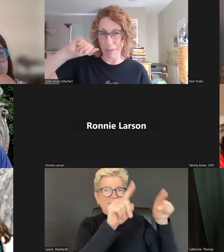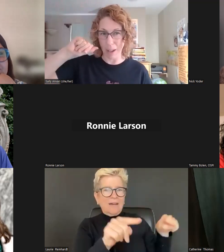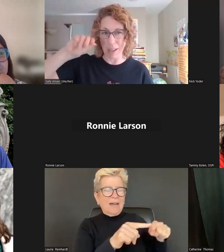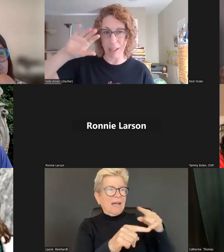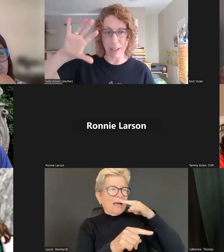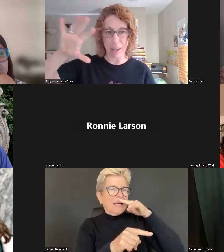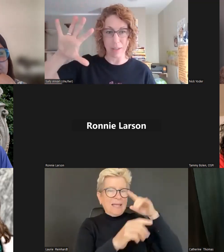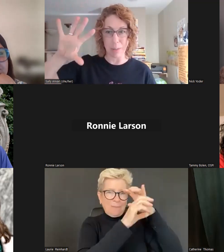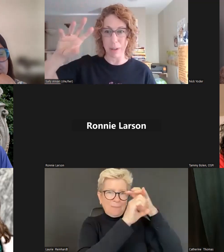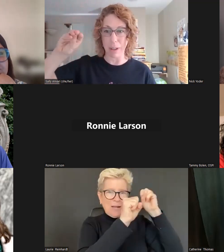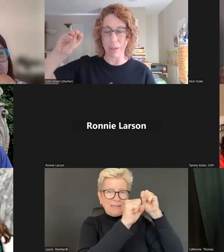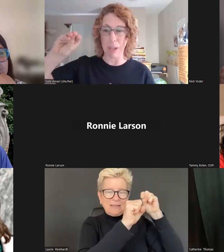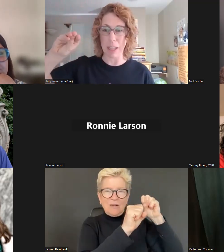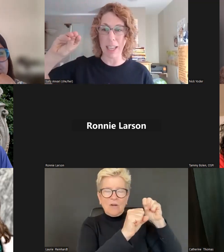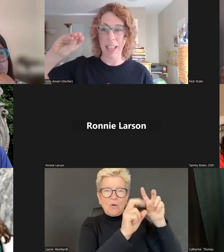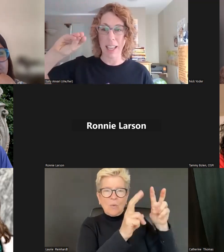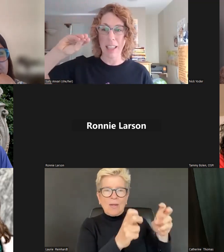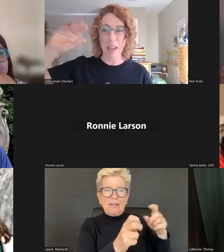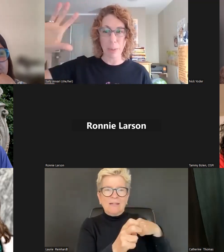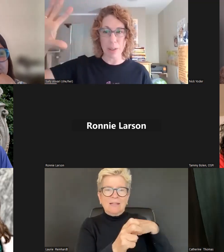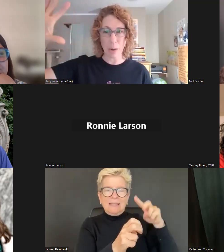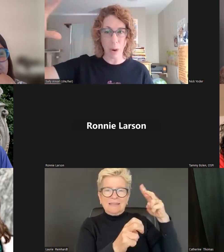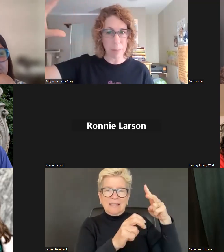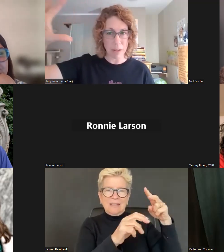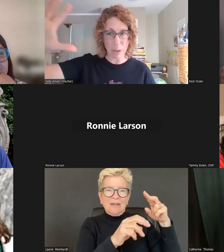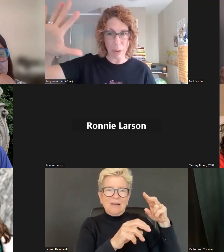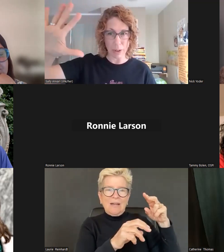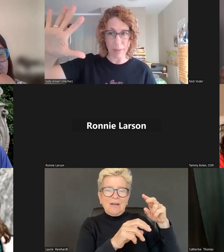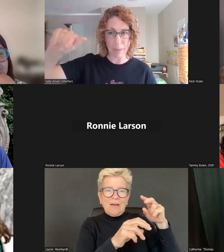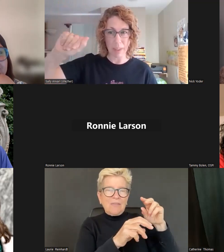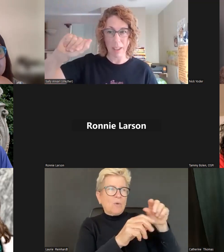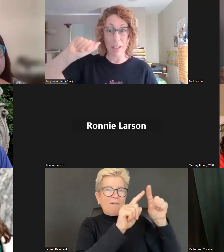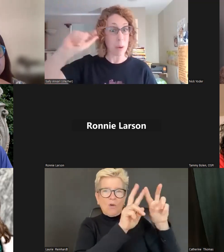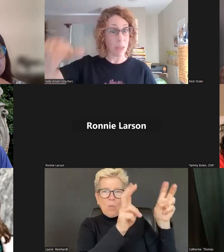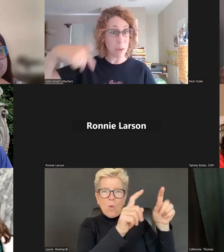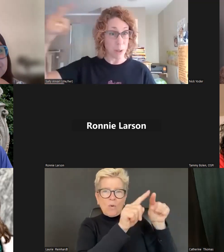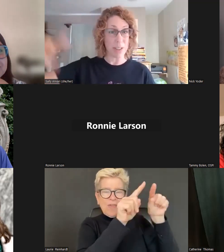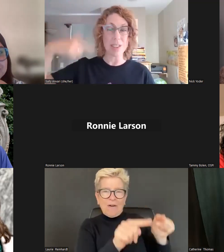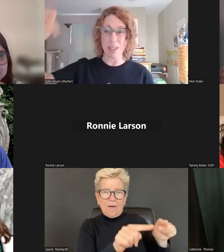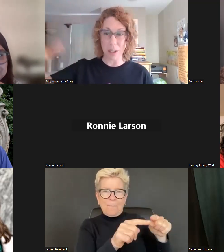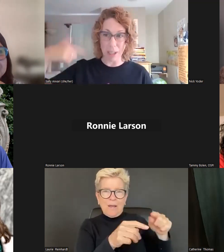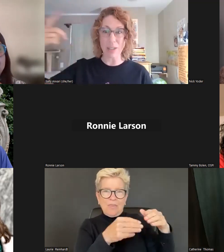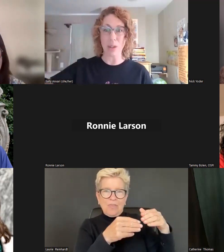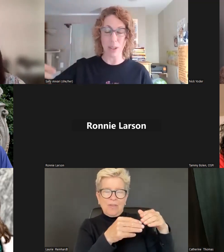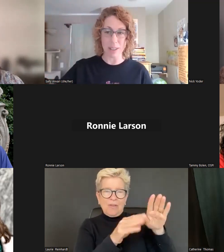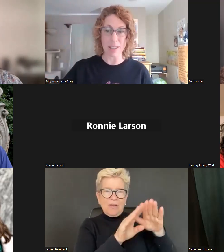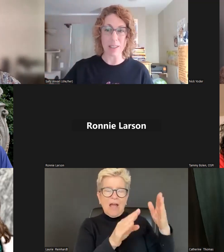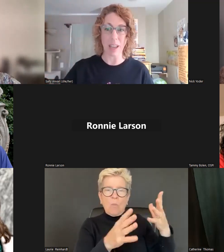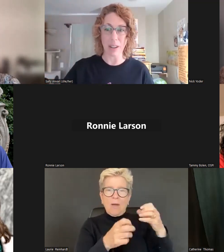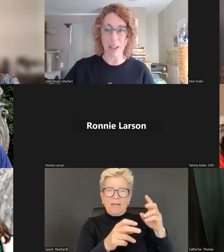Do, you know. So one example of a C in here thing that I that I used to do in sixth grade humanities classroom.